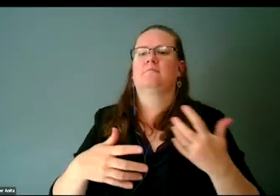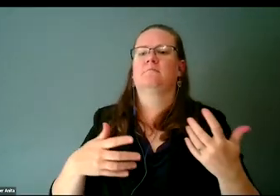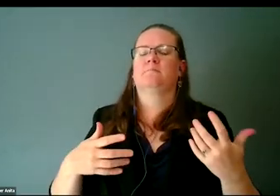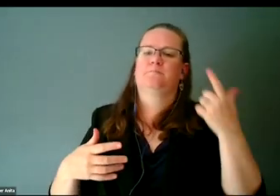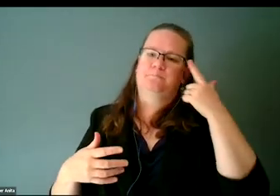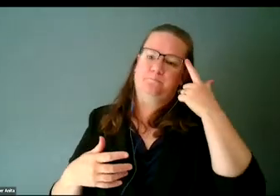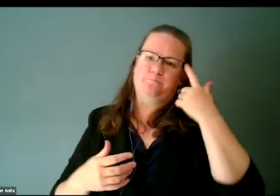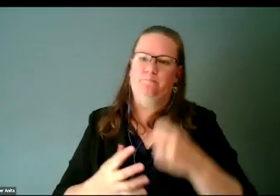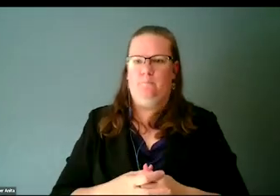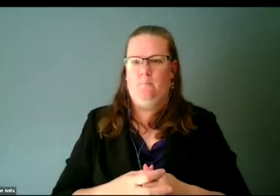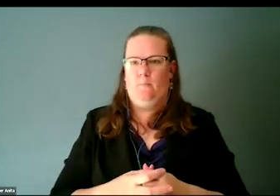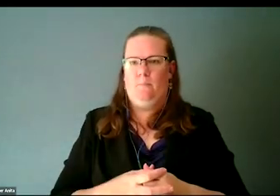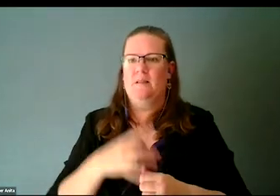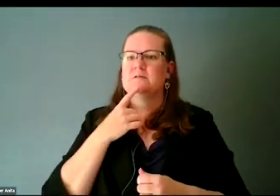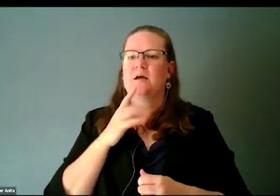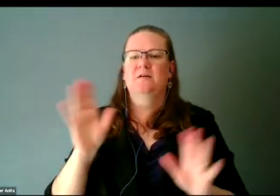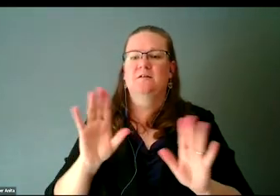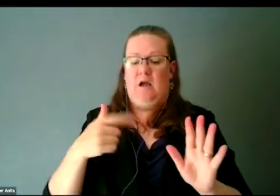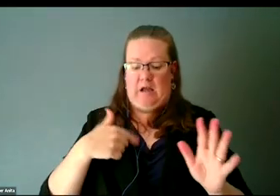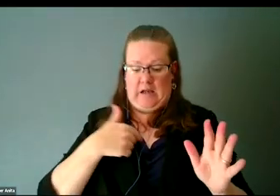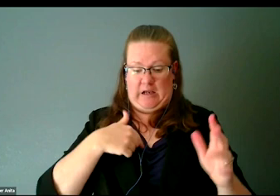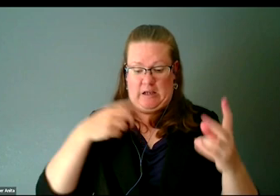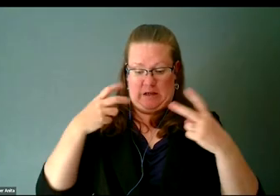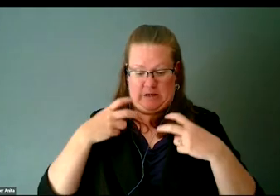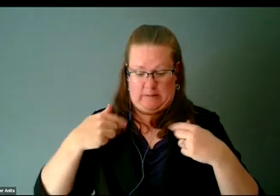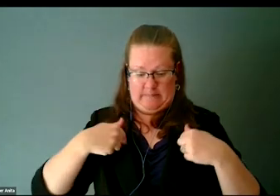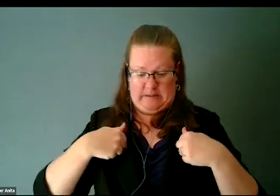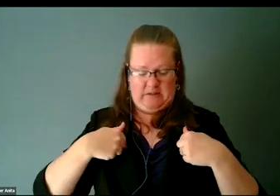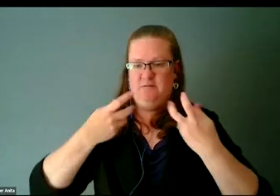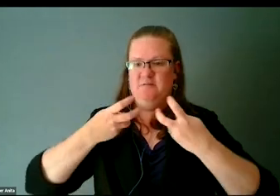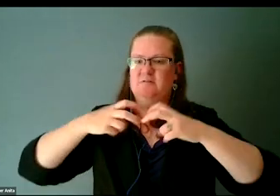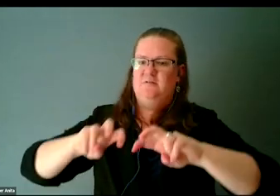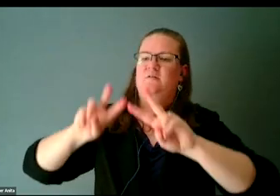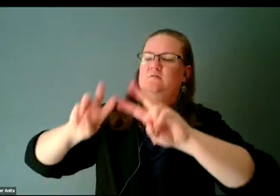I wish that the tools were made available for me to use.